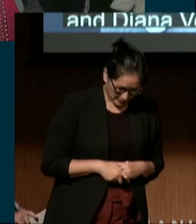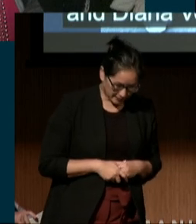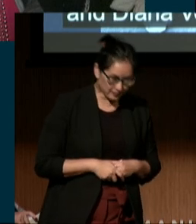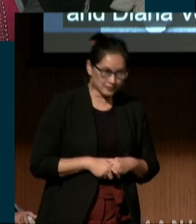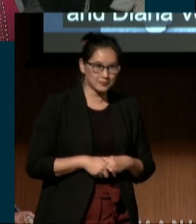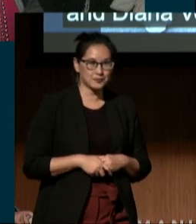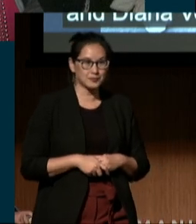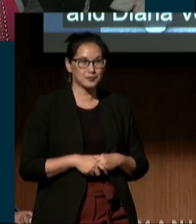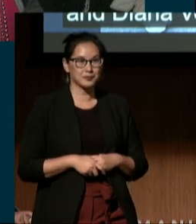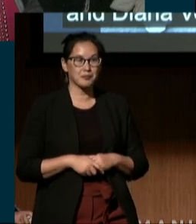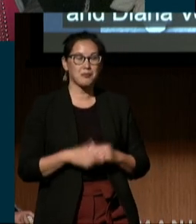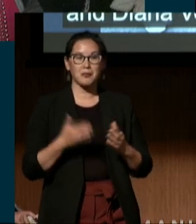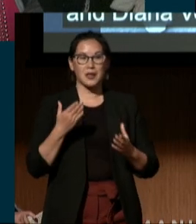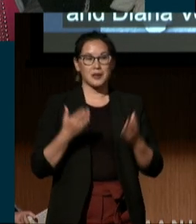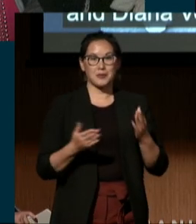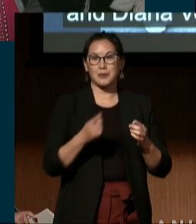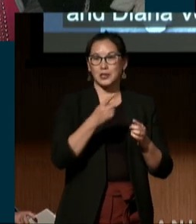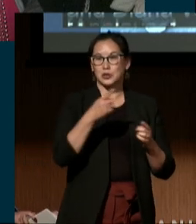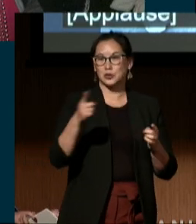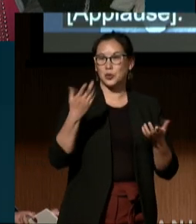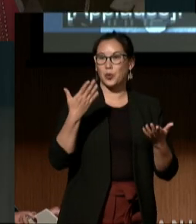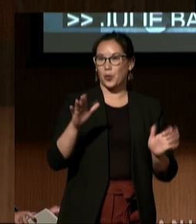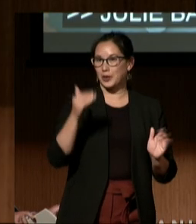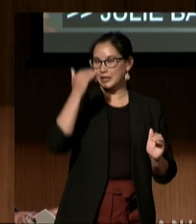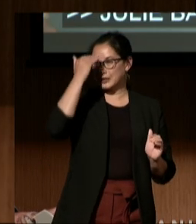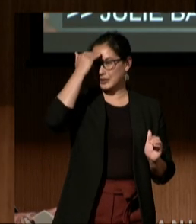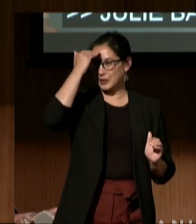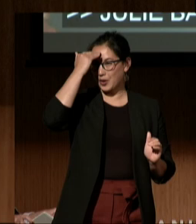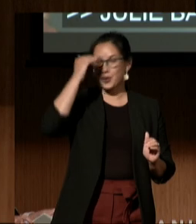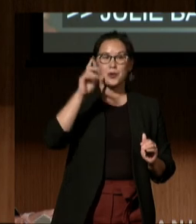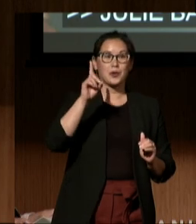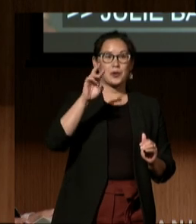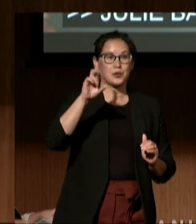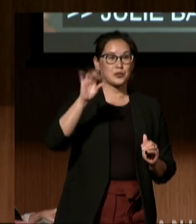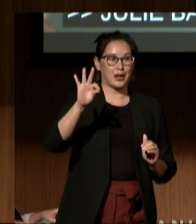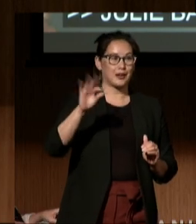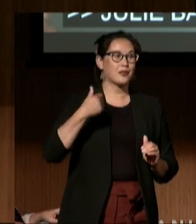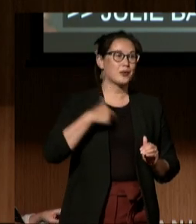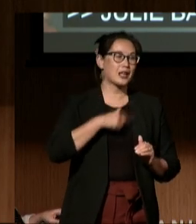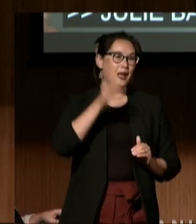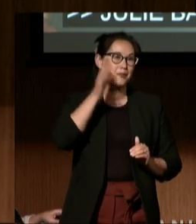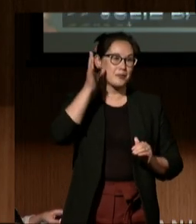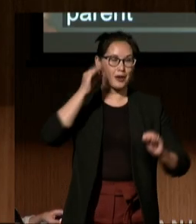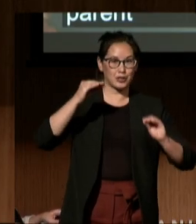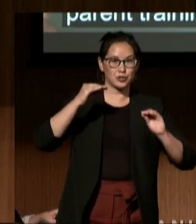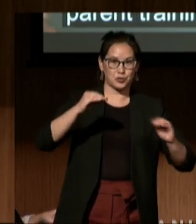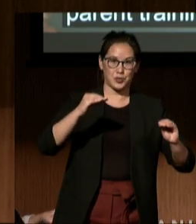As you may know, DREDF is a Parent Training and Information Center, or PTI,